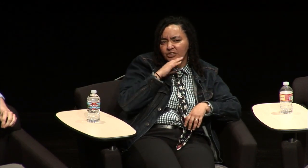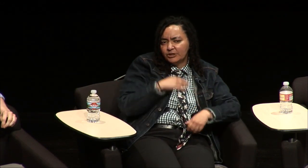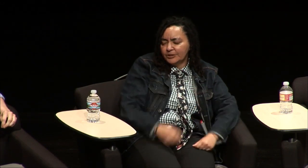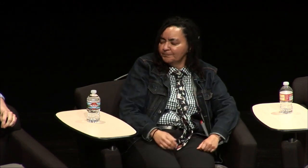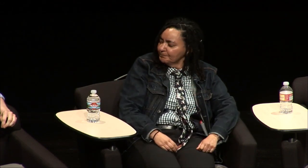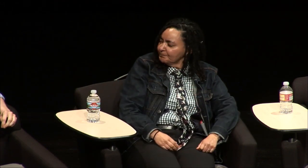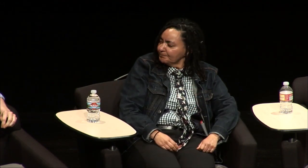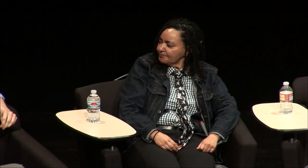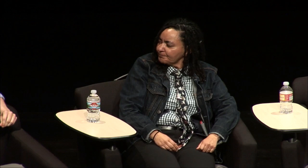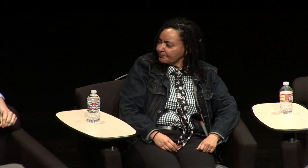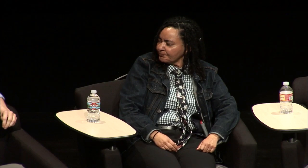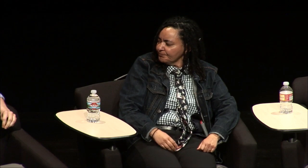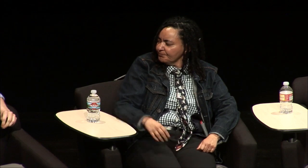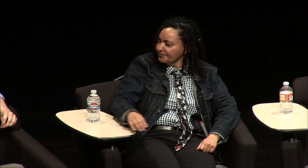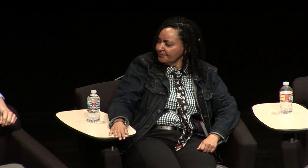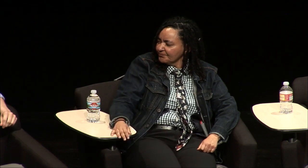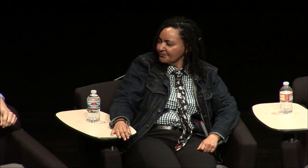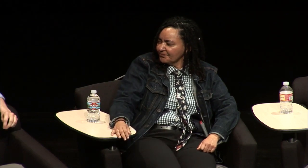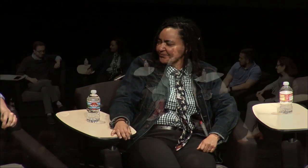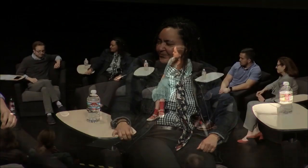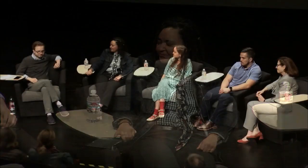a story to their child and that's sometimes my biggest frustration when